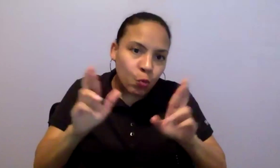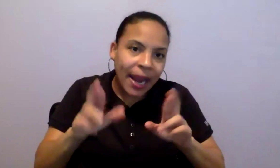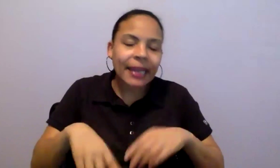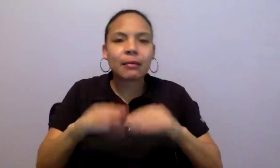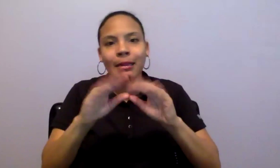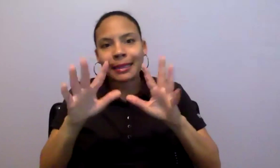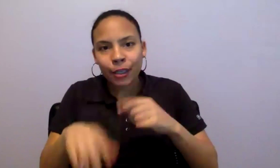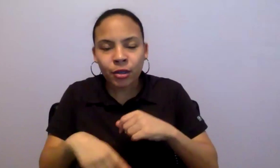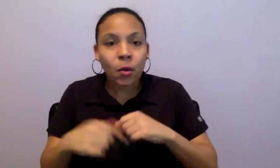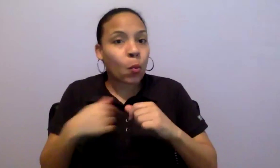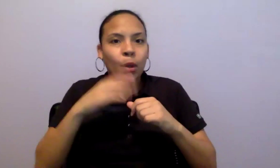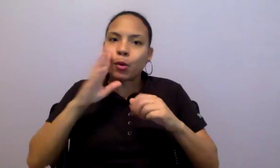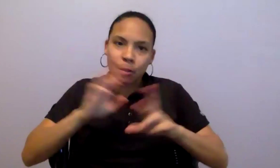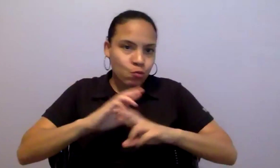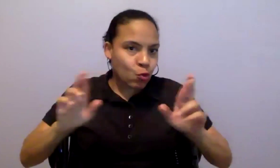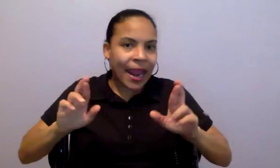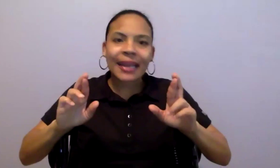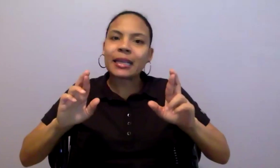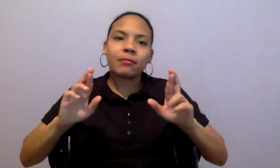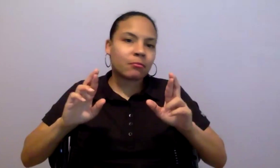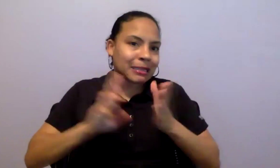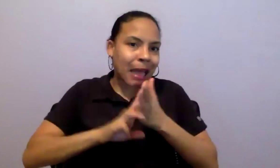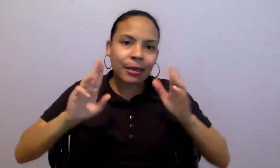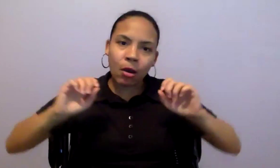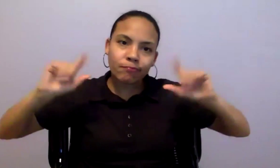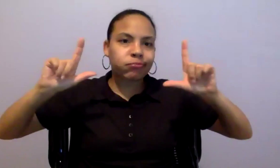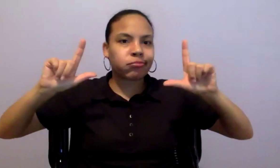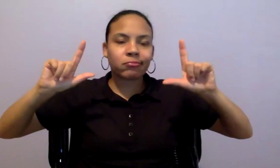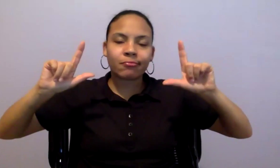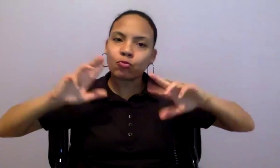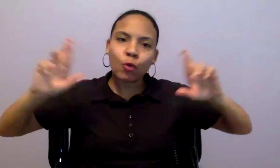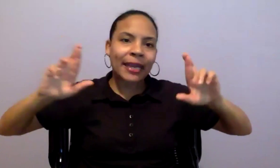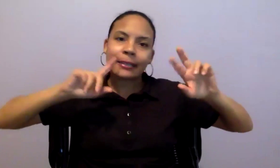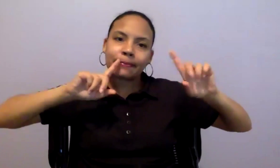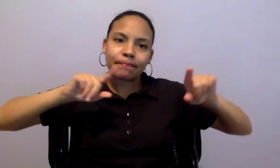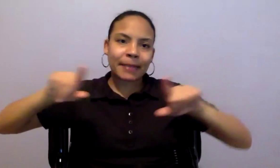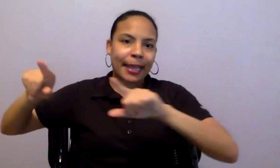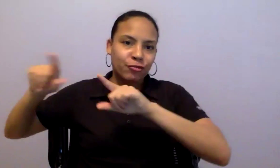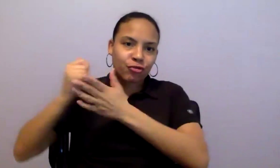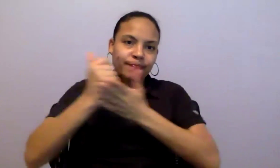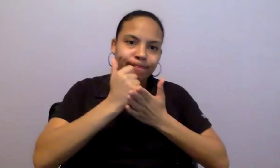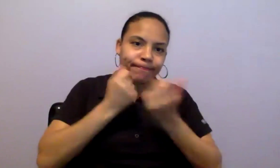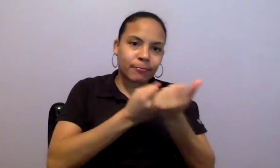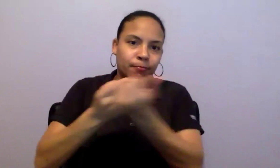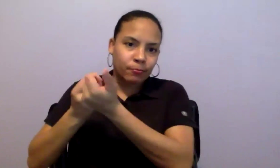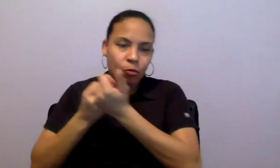there, ready to go, logged on, prepped to help you every week. In addition, this video has been